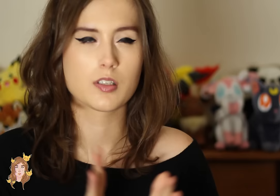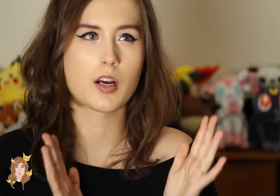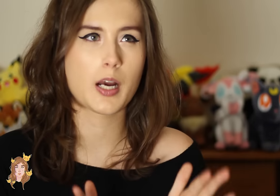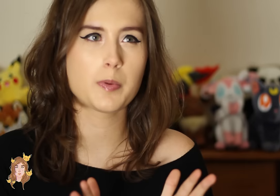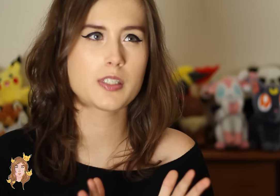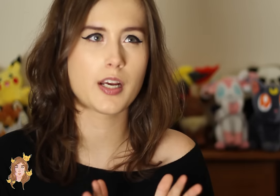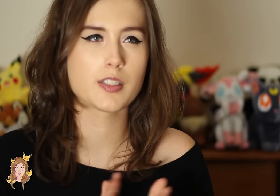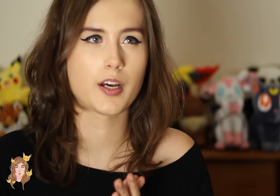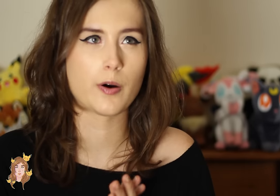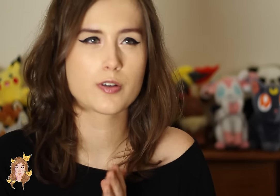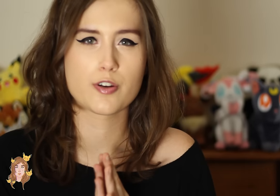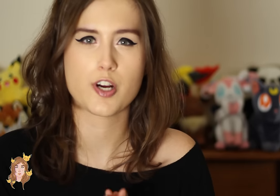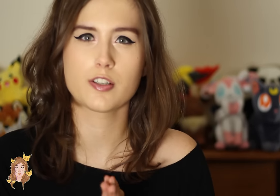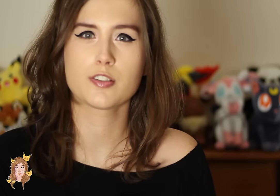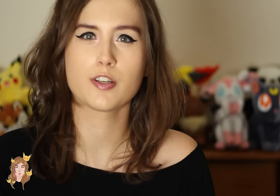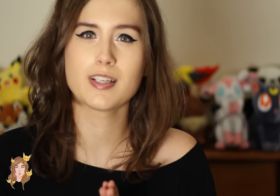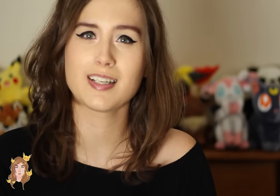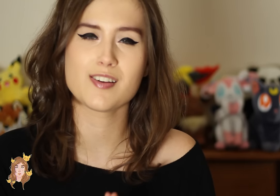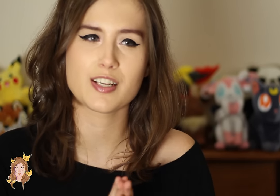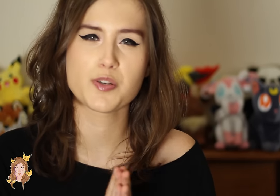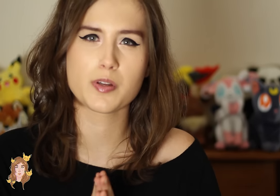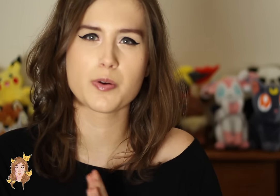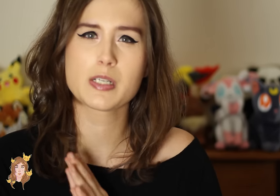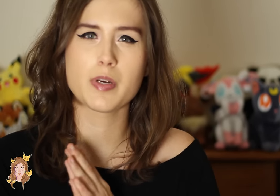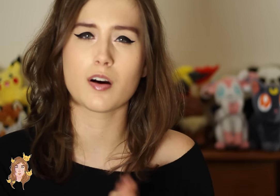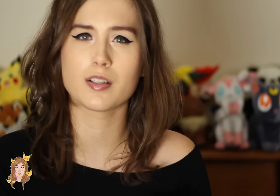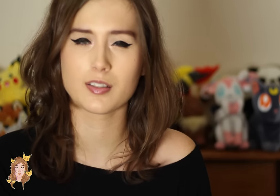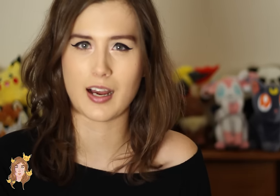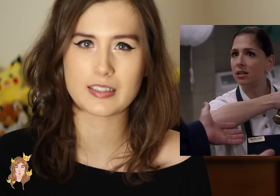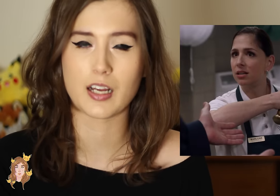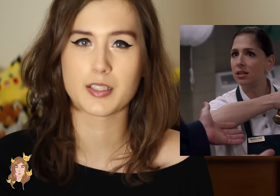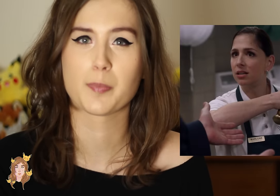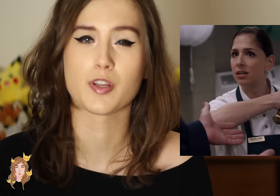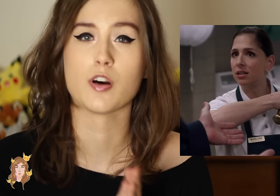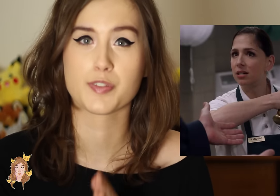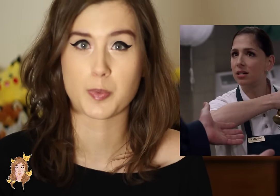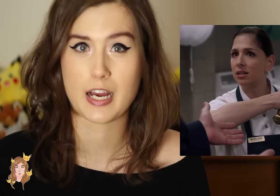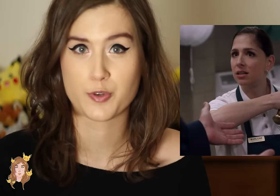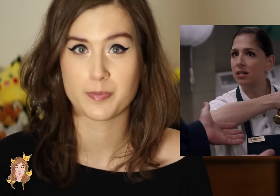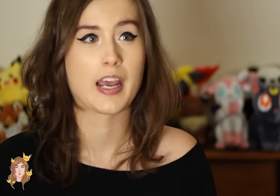So, a couple of days ago, Shoshannah Stern announced that she was going to be on last night’s episode of Supernatural.